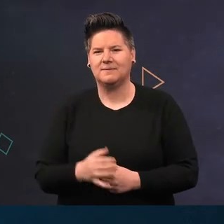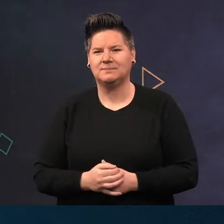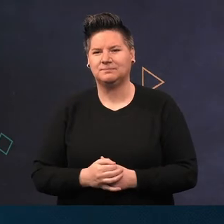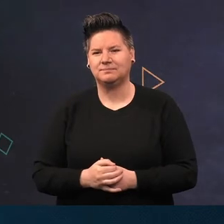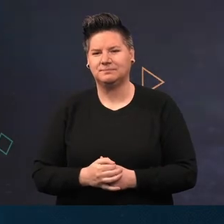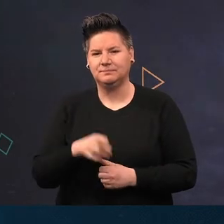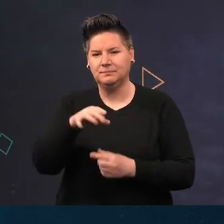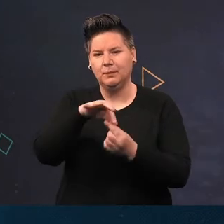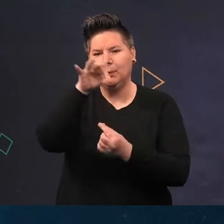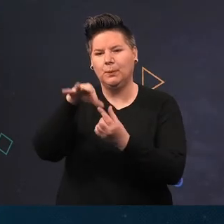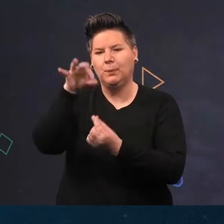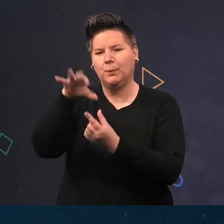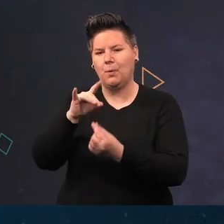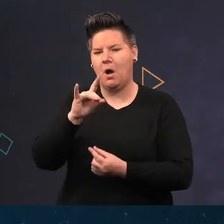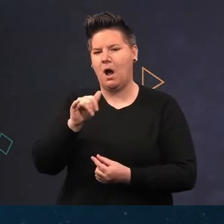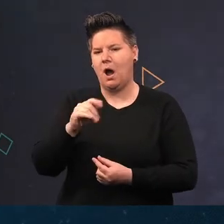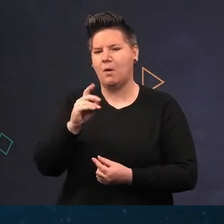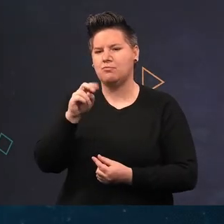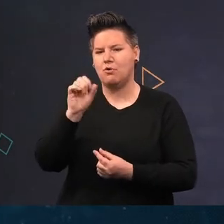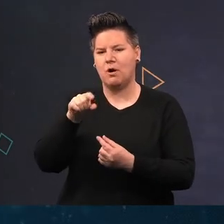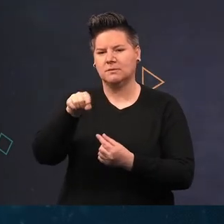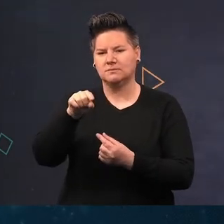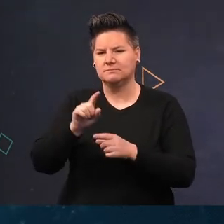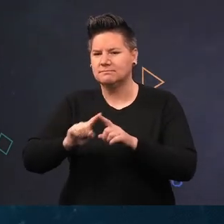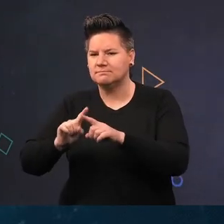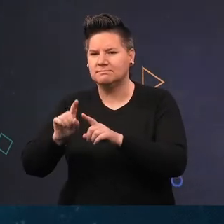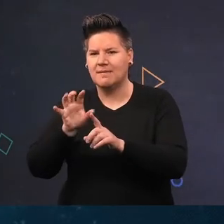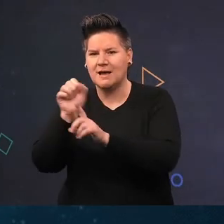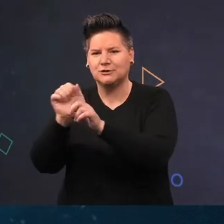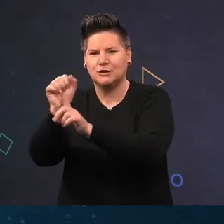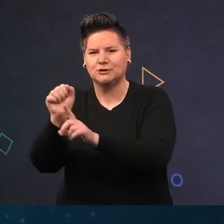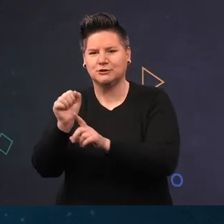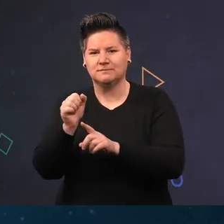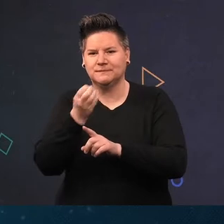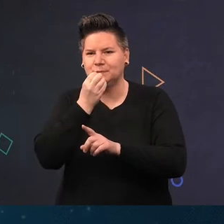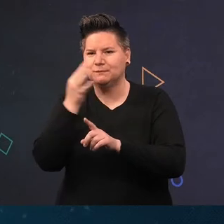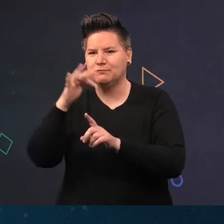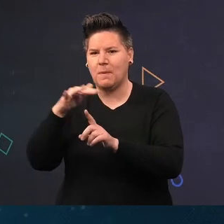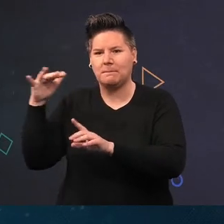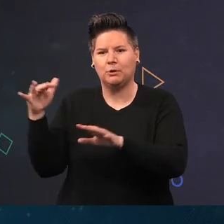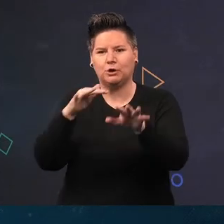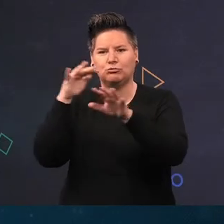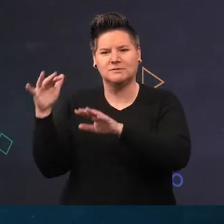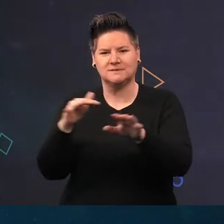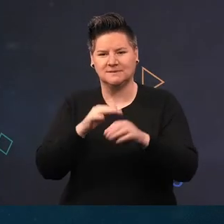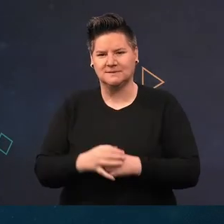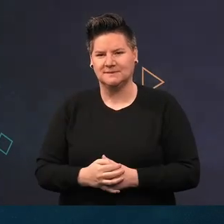The solitary hydroid Chorymorpha nutans, catches passing particles from the current,